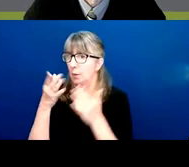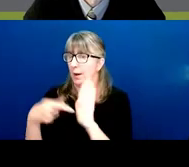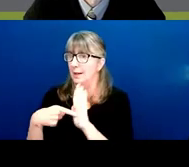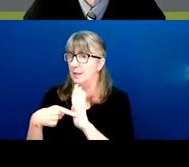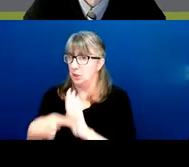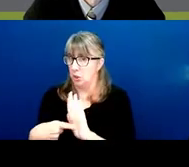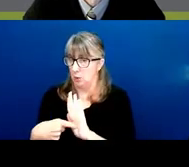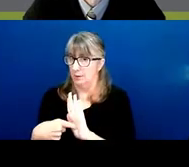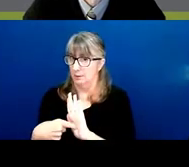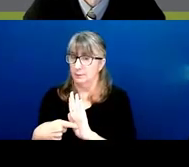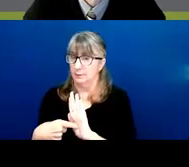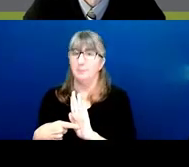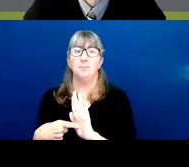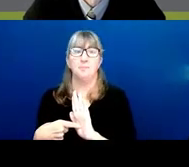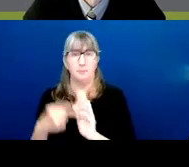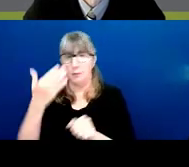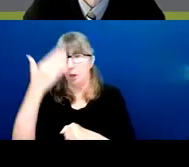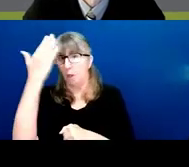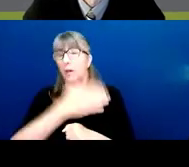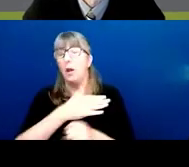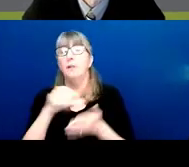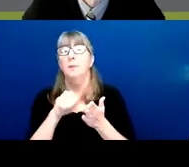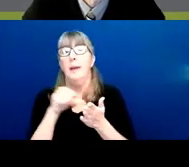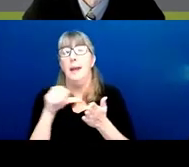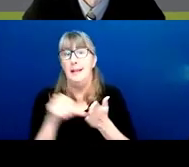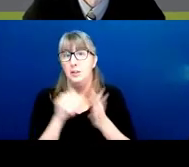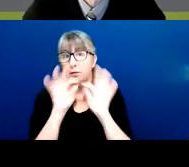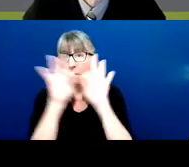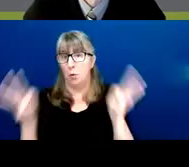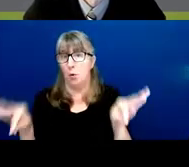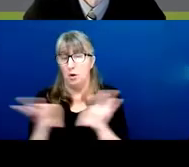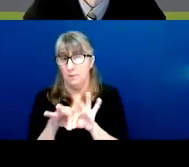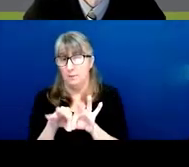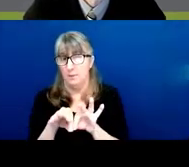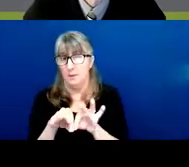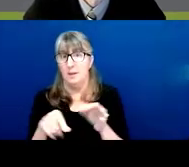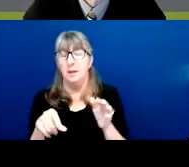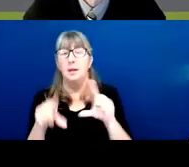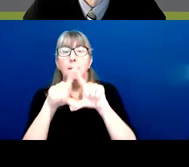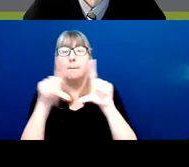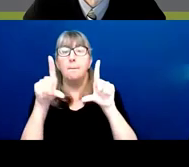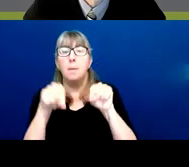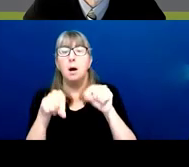and that is on the cover page form specifically in box 4B.